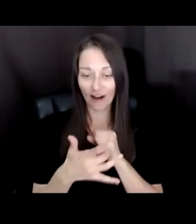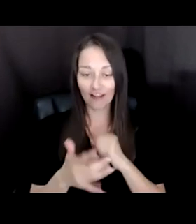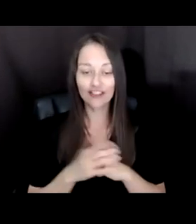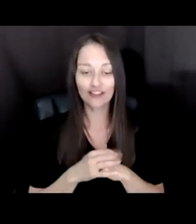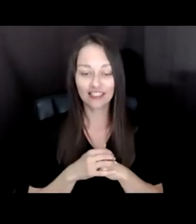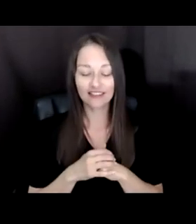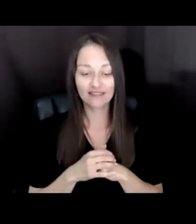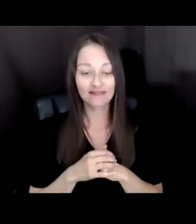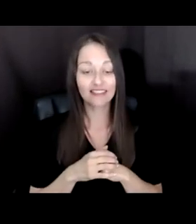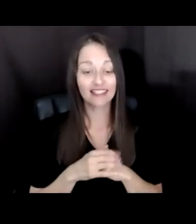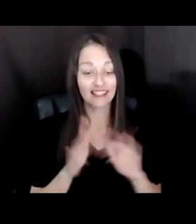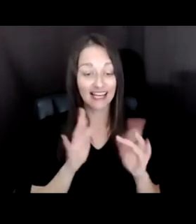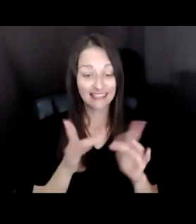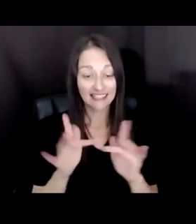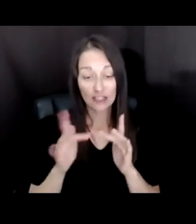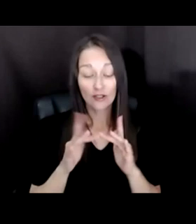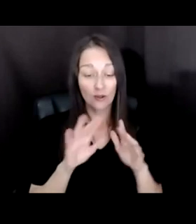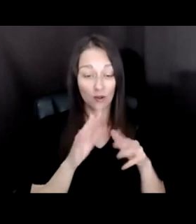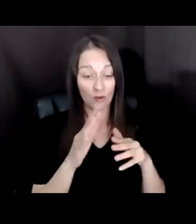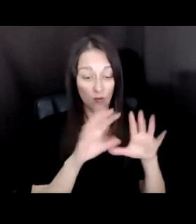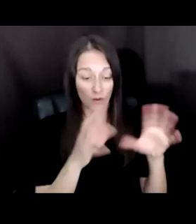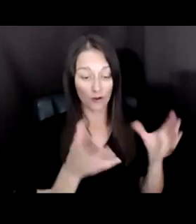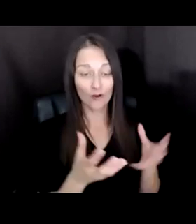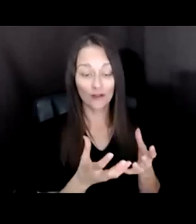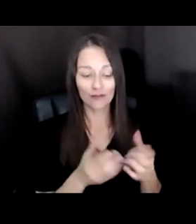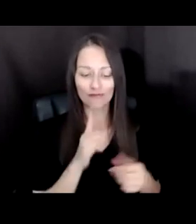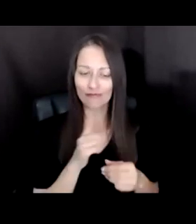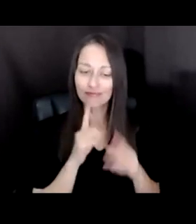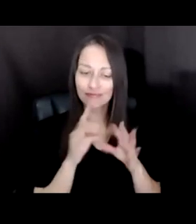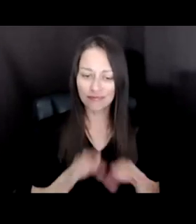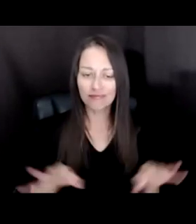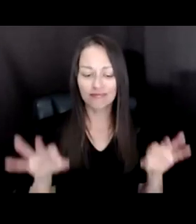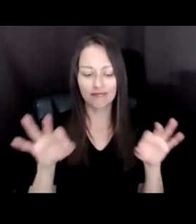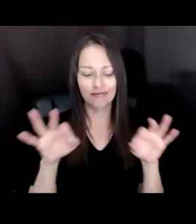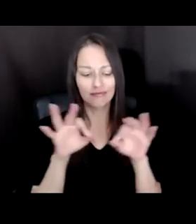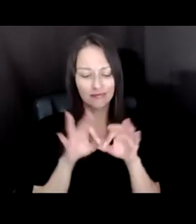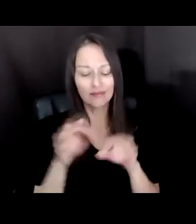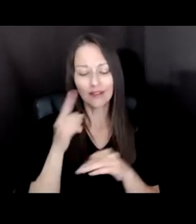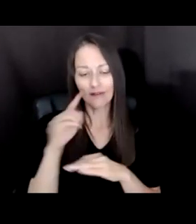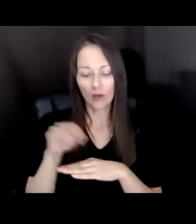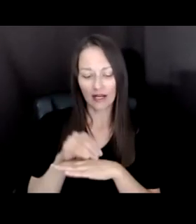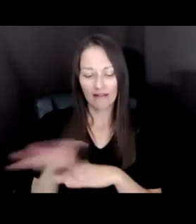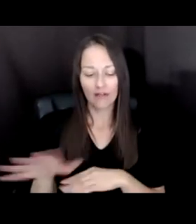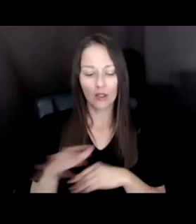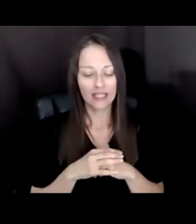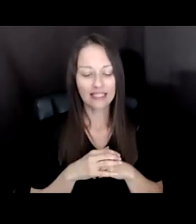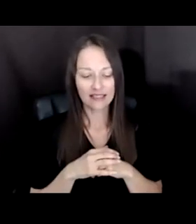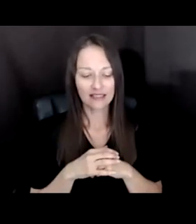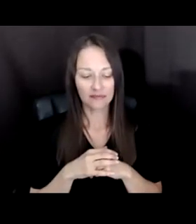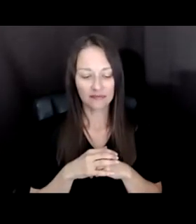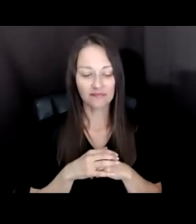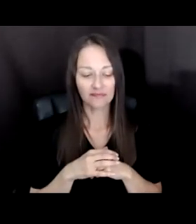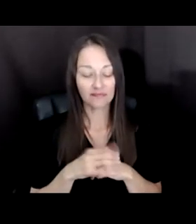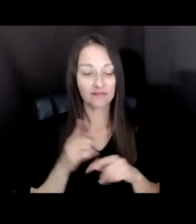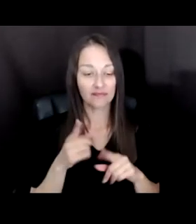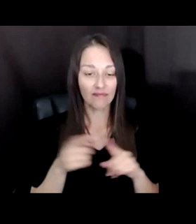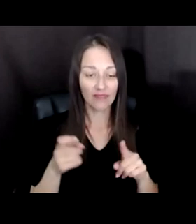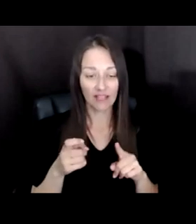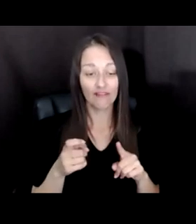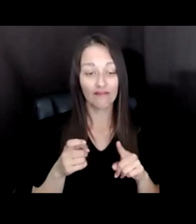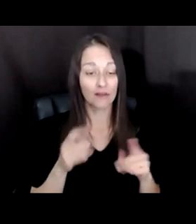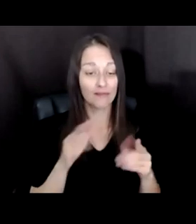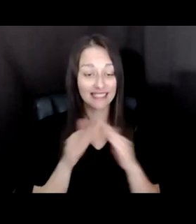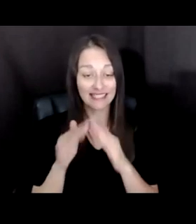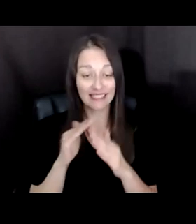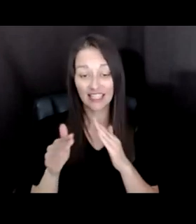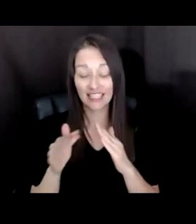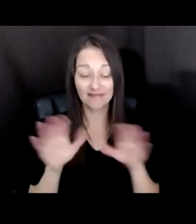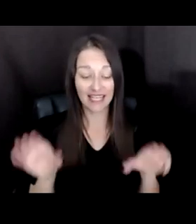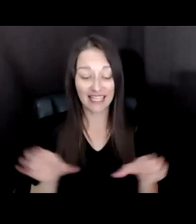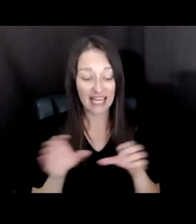REALM HOLDS AN IMPORTANT AREA FOR INFLUENCE ON EVERYTHING FROM CIVIC ENGAGEMENT TO HOW WE